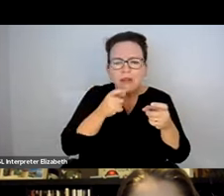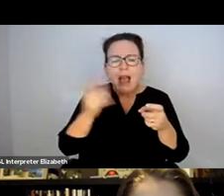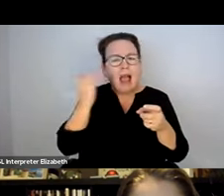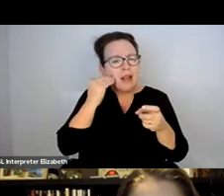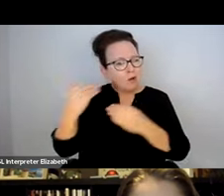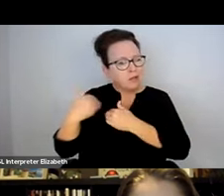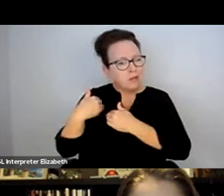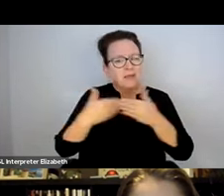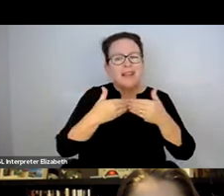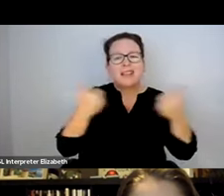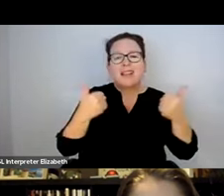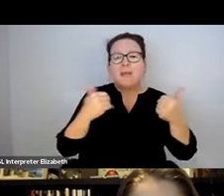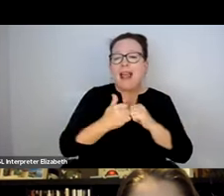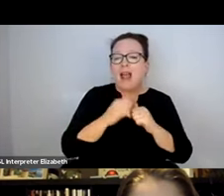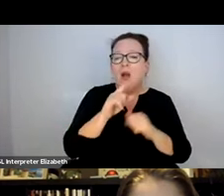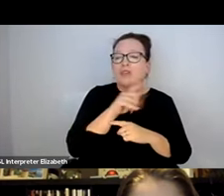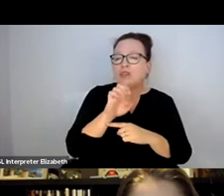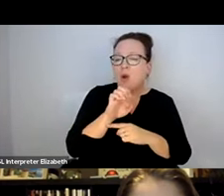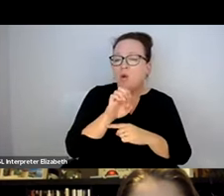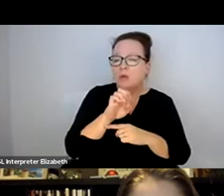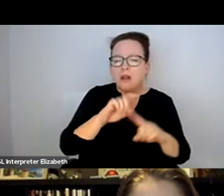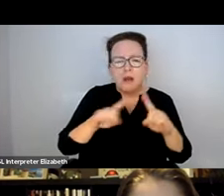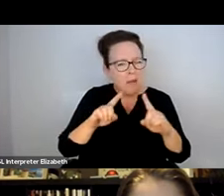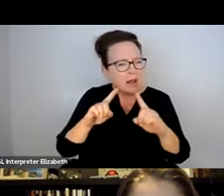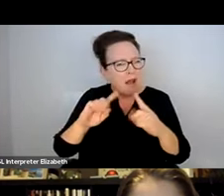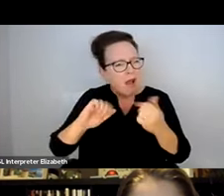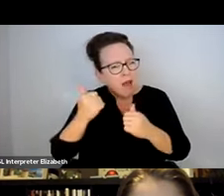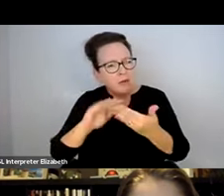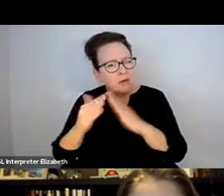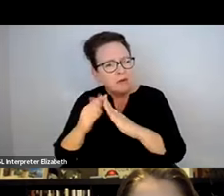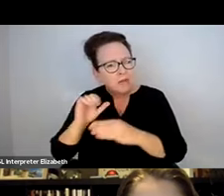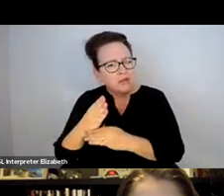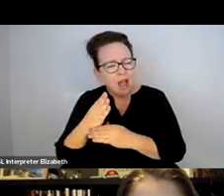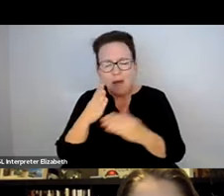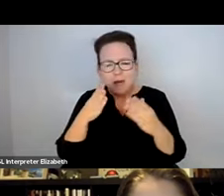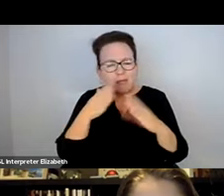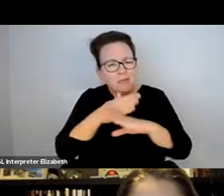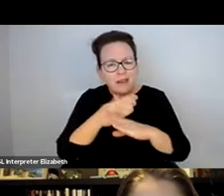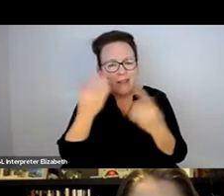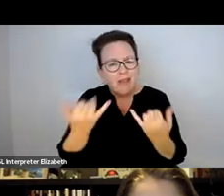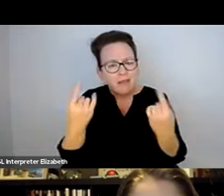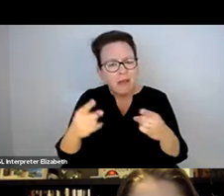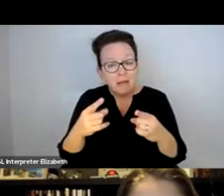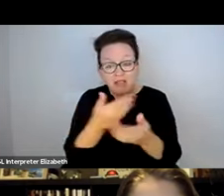ENFORCEMENT RESPONSIBILITY IS DIVIDED BY ZONES AND IN GENERAL, UNFILLED MUNICIPAL JOBS ARE GETTING IN THE WAY OF